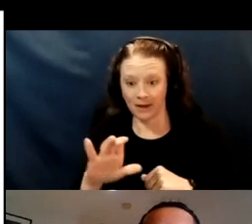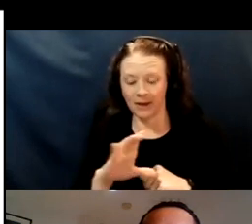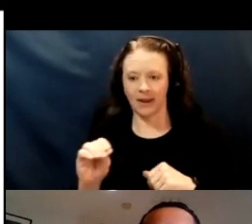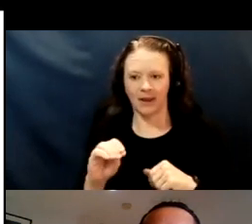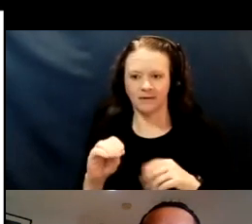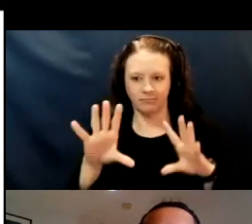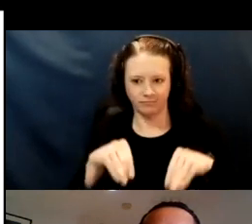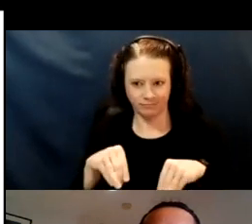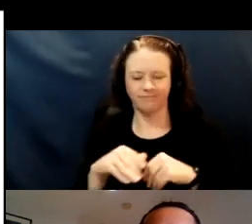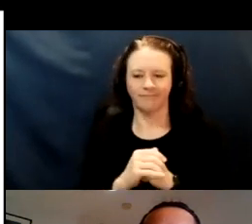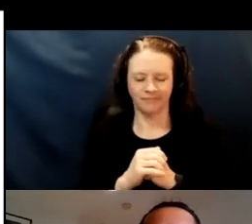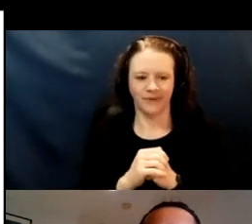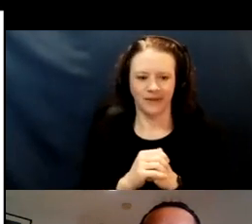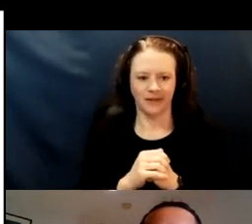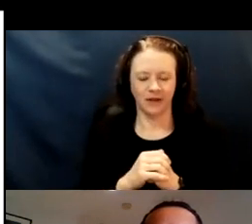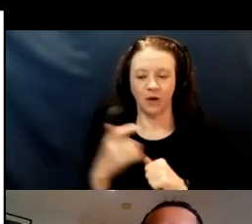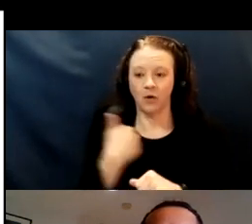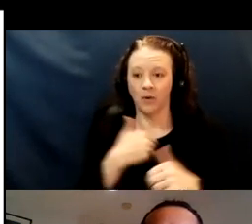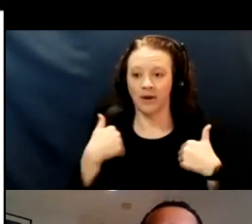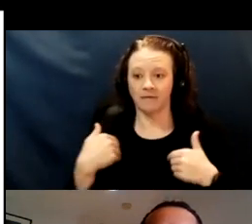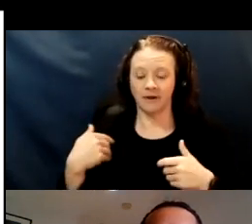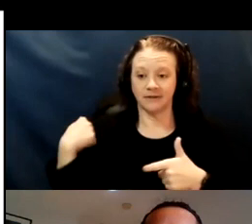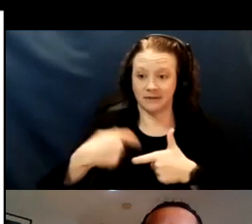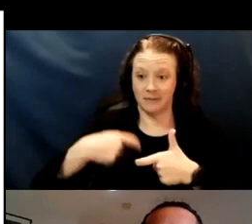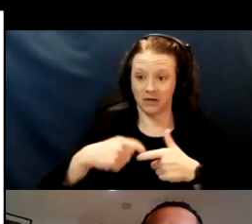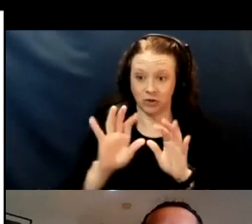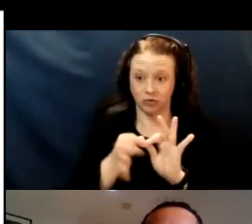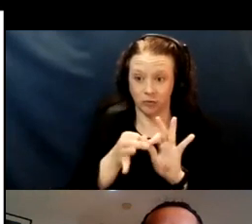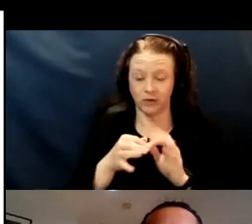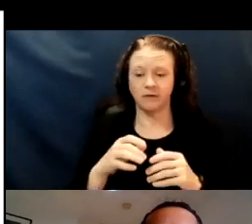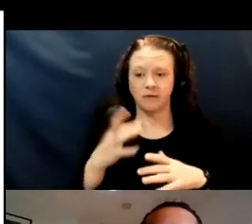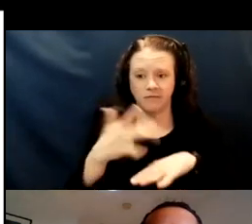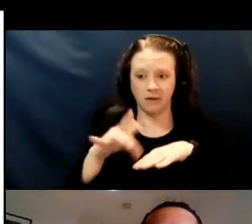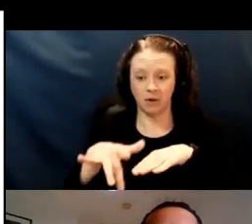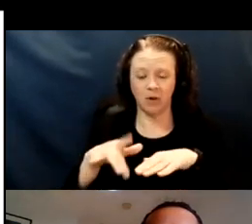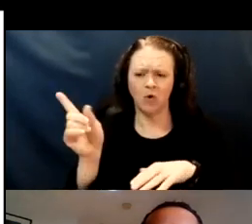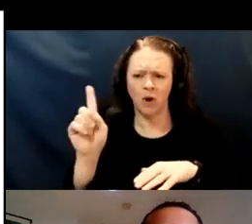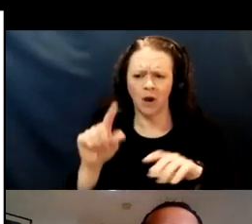There's a Spanish interpretation available, and on the screen, you would go down to the controls